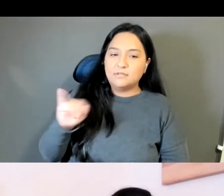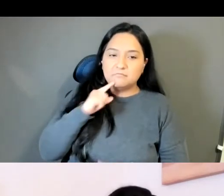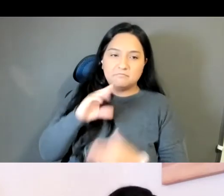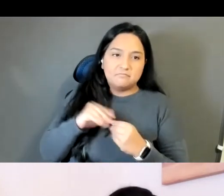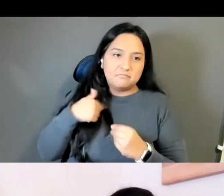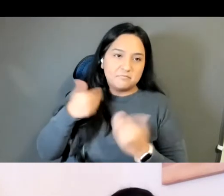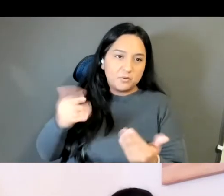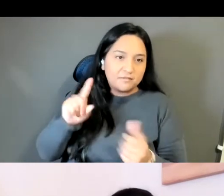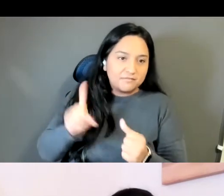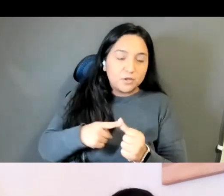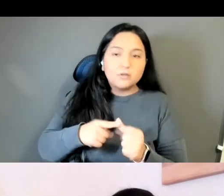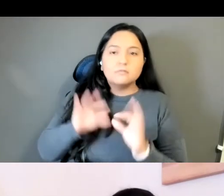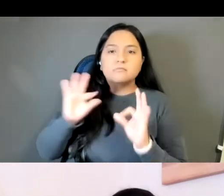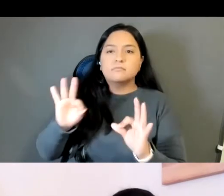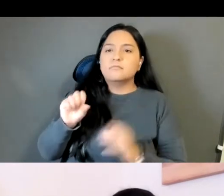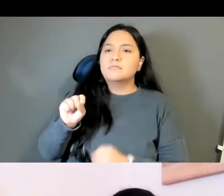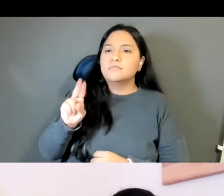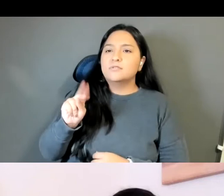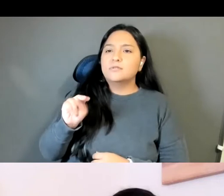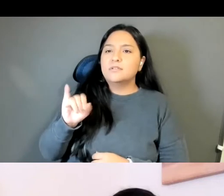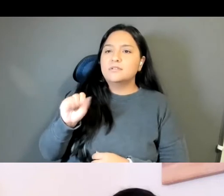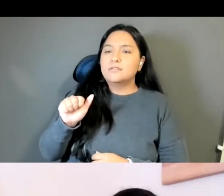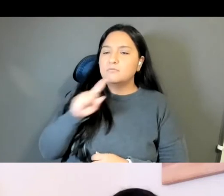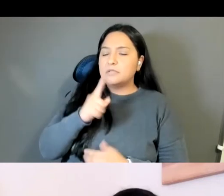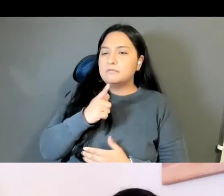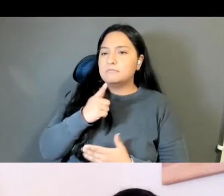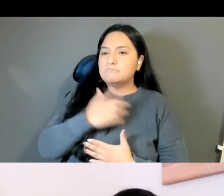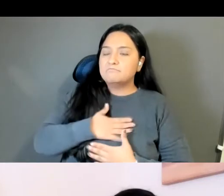I'm so glad you chose to read that letter, and I loved your reasons for choosing that